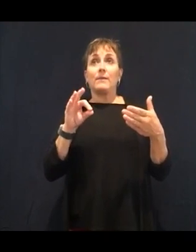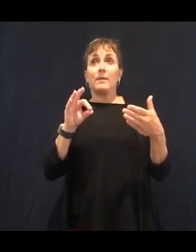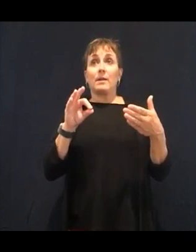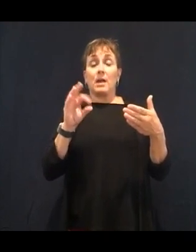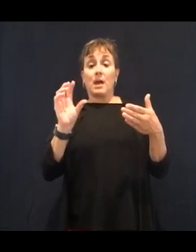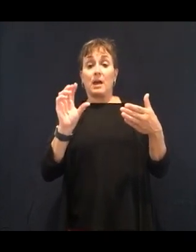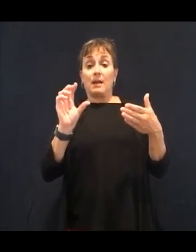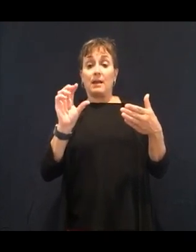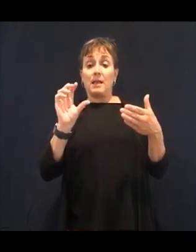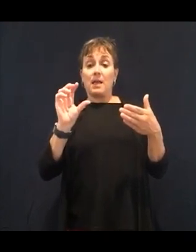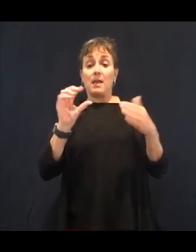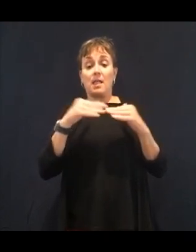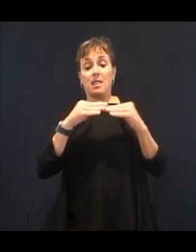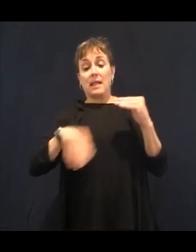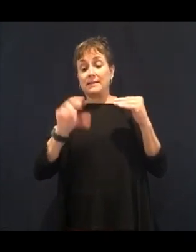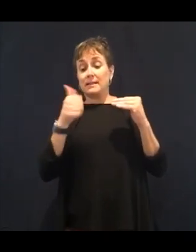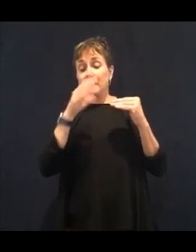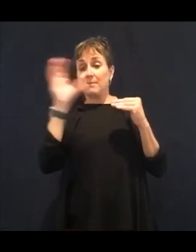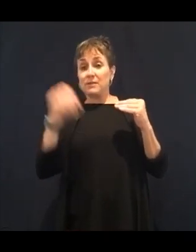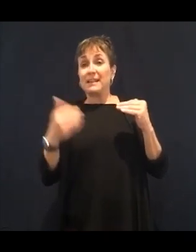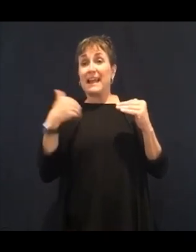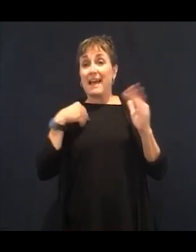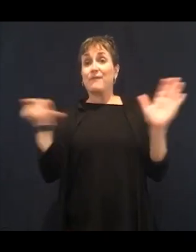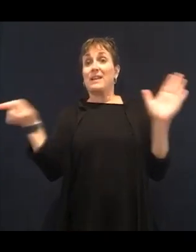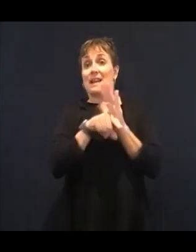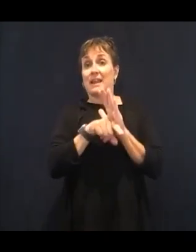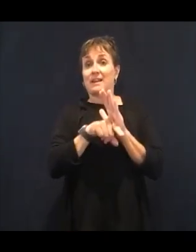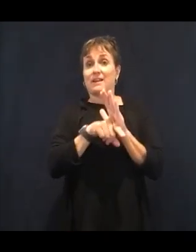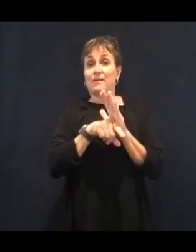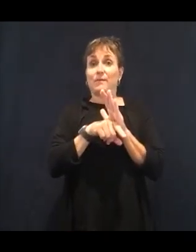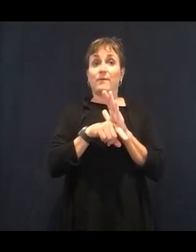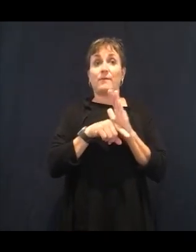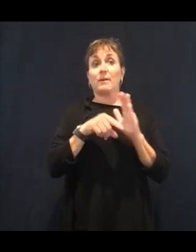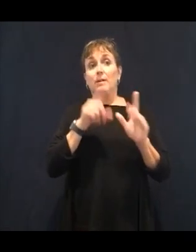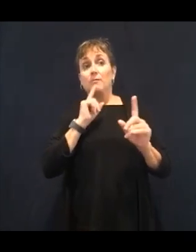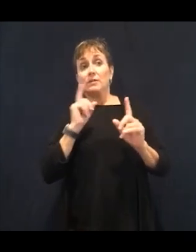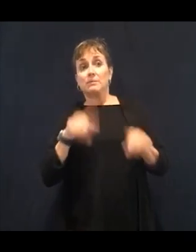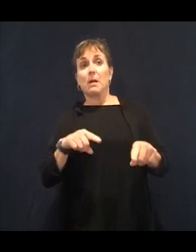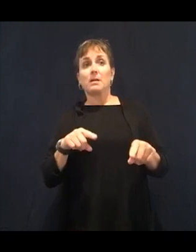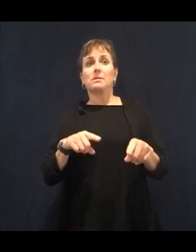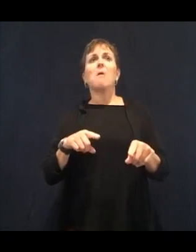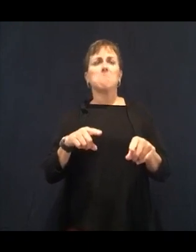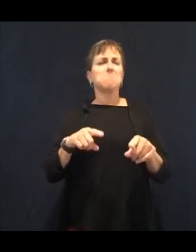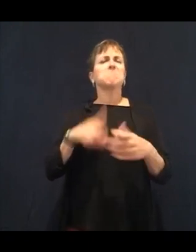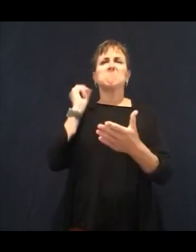that it is important to know what is in your product. OK, so number five.